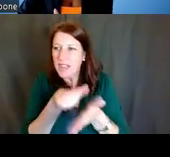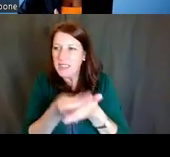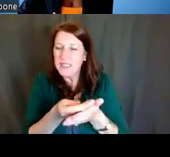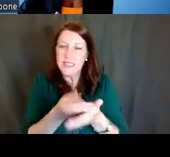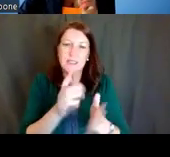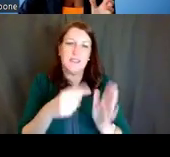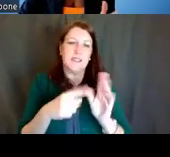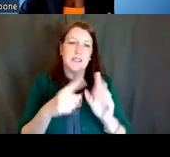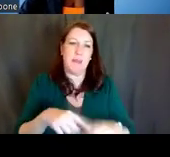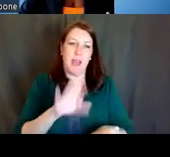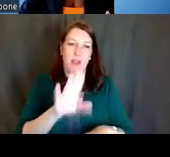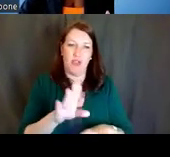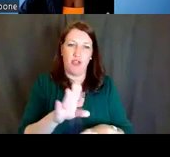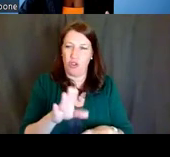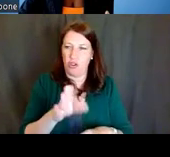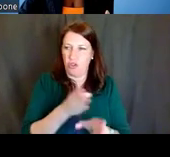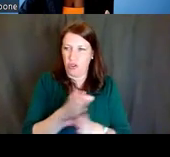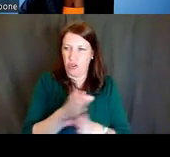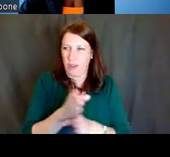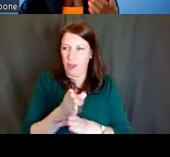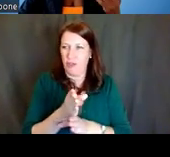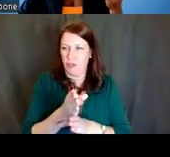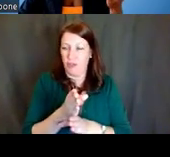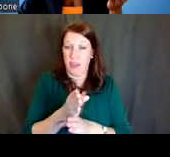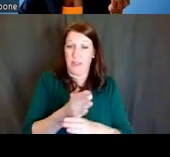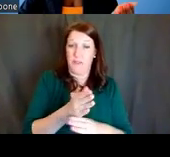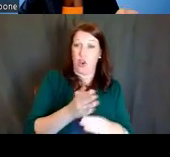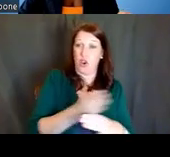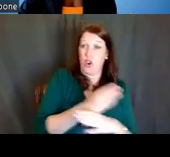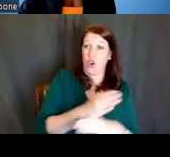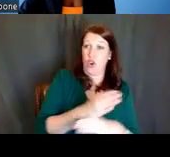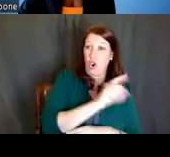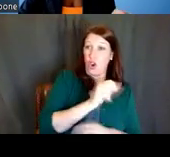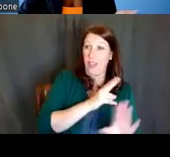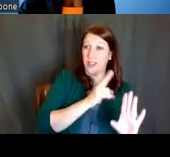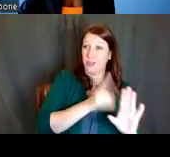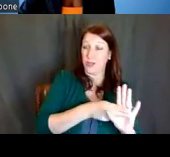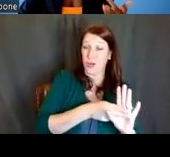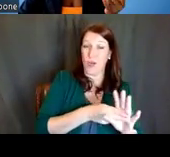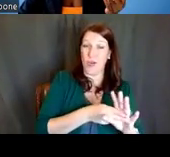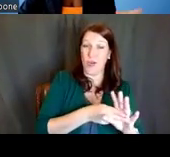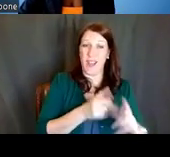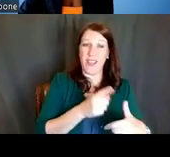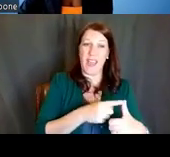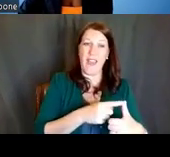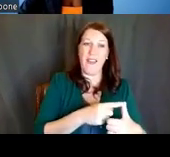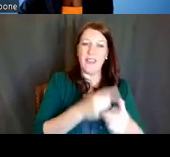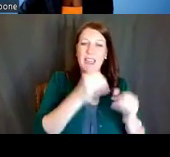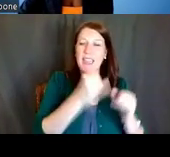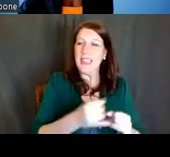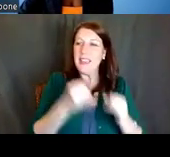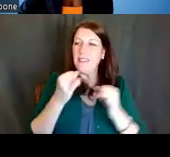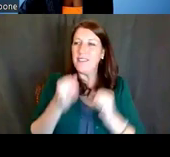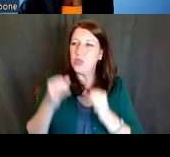So if you're at earlier stages of your career, there are certain types of individual, fellowships or career development awards that are available.